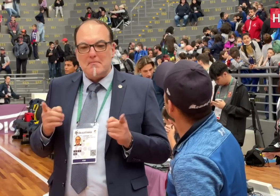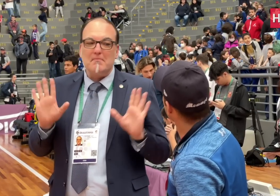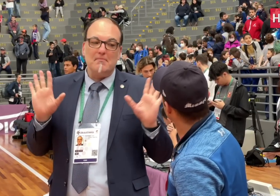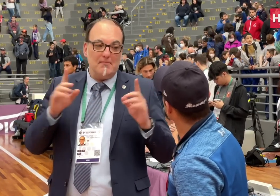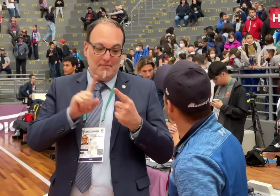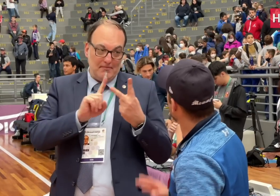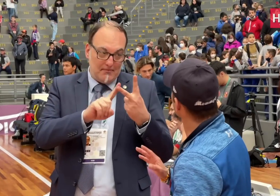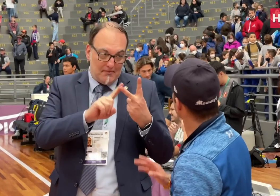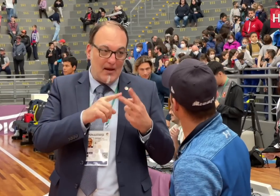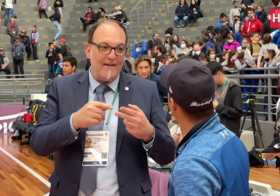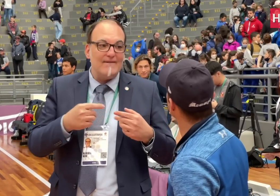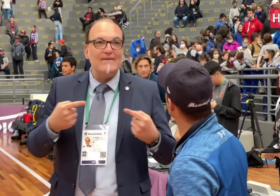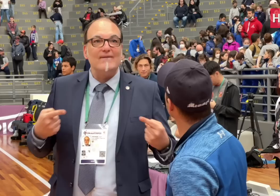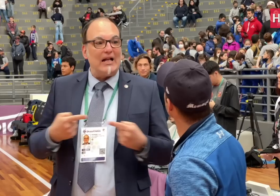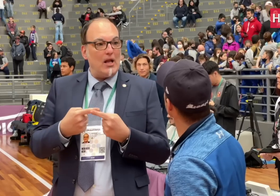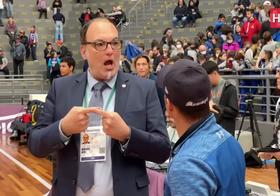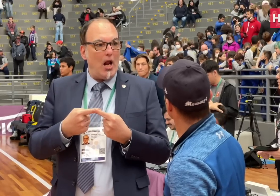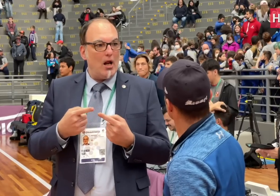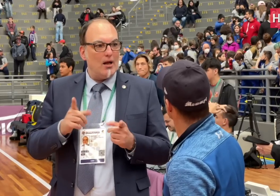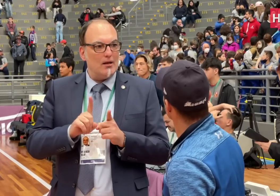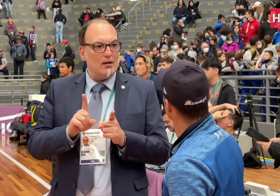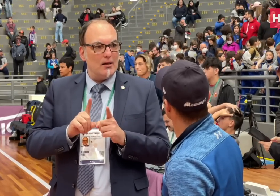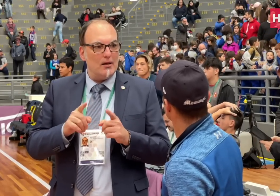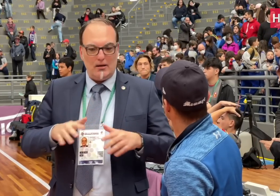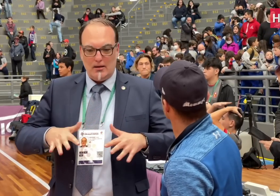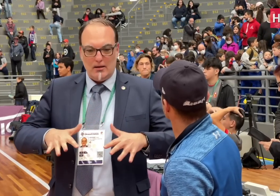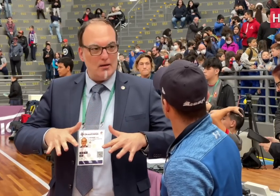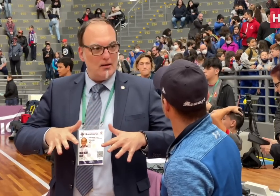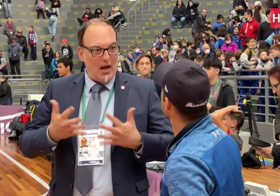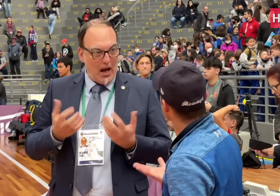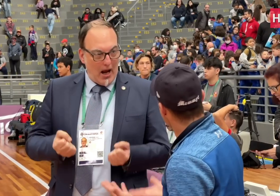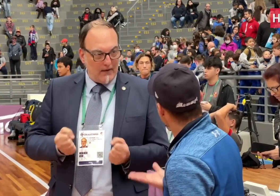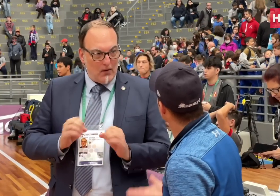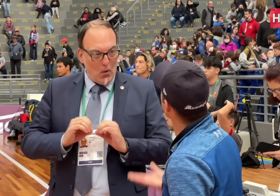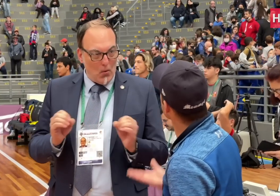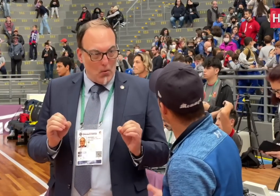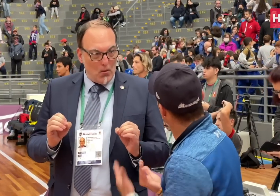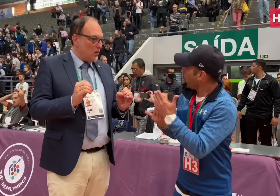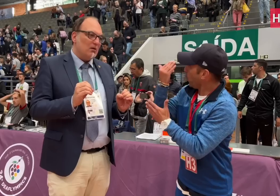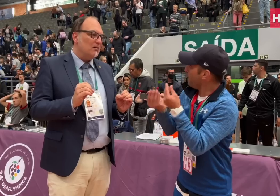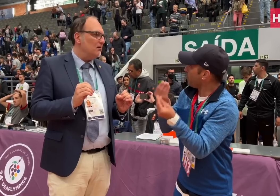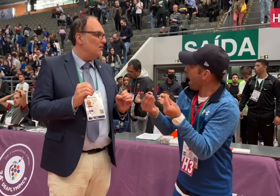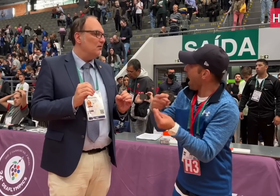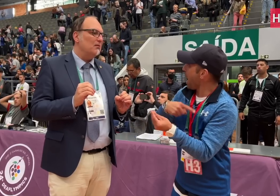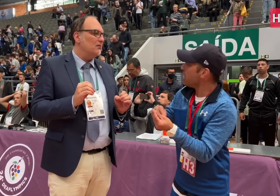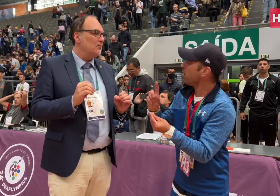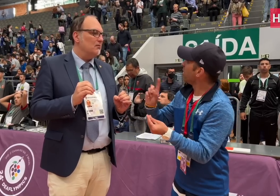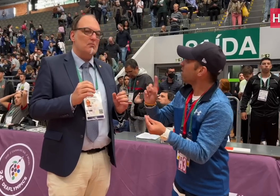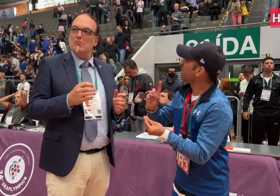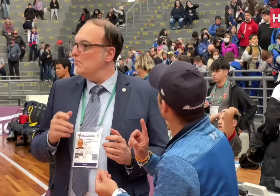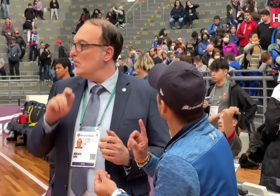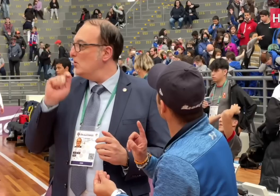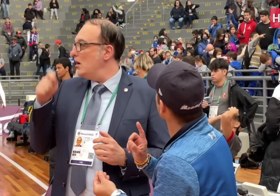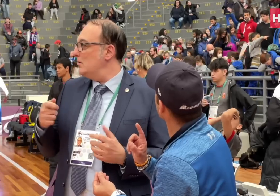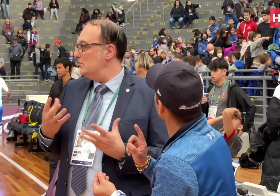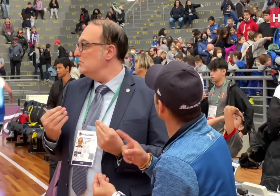while Ukraine displayed stability in their winning streak. They didn’t even show any uncertainty in the final.